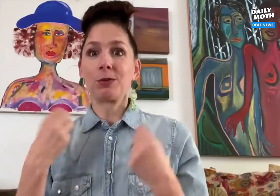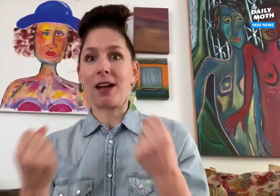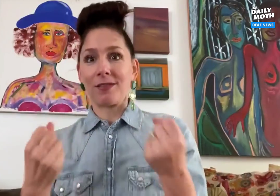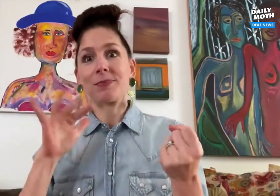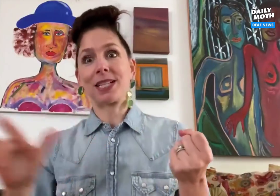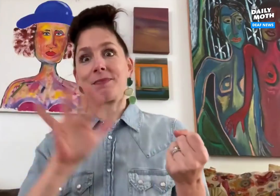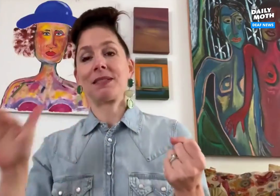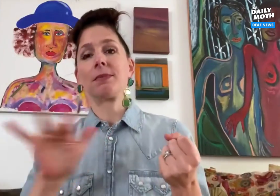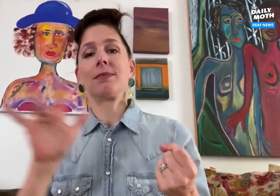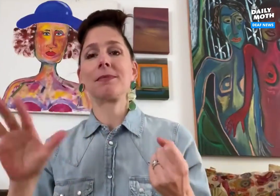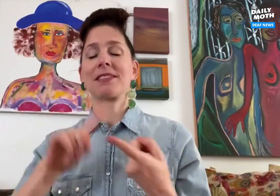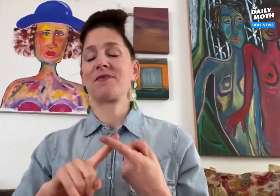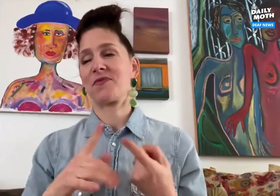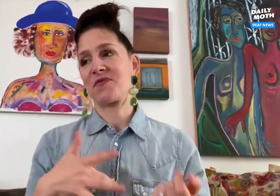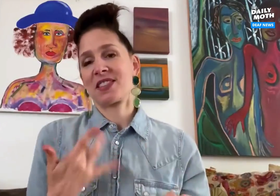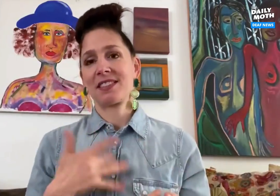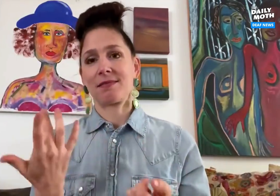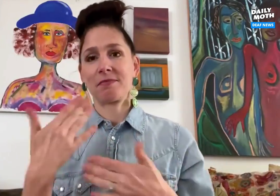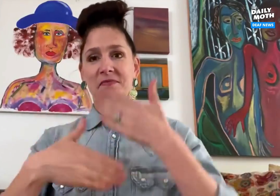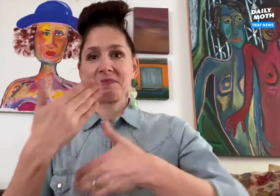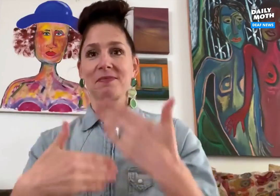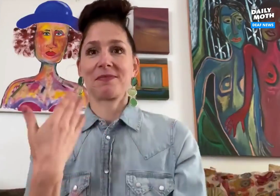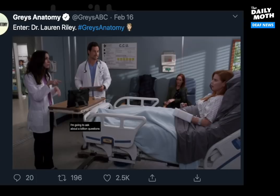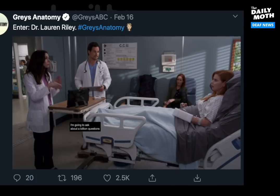I'd be driving along and fingerspell the words until I felt confident.